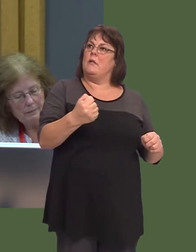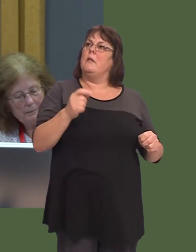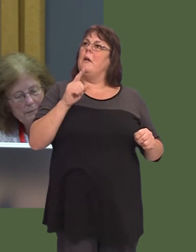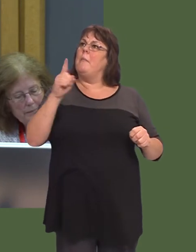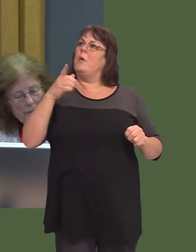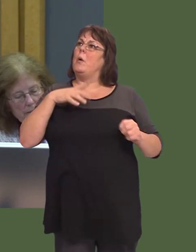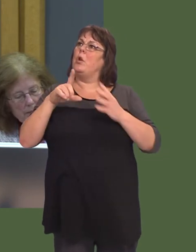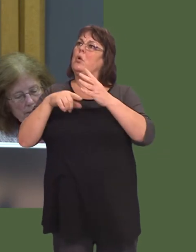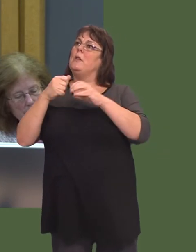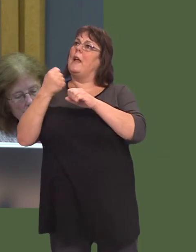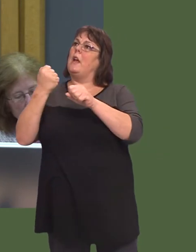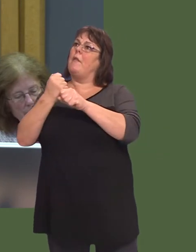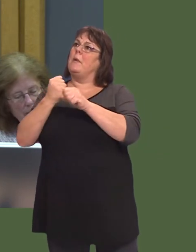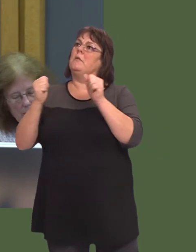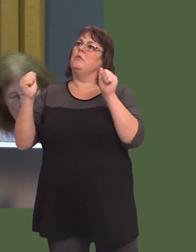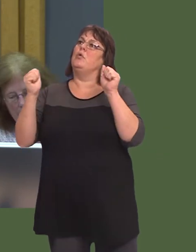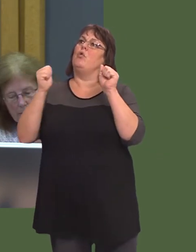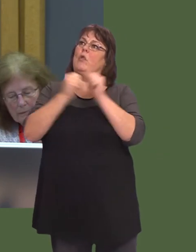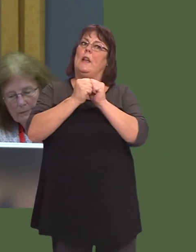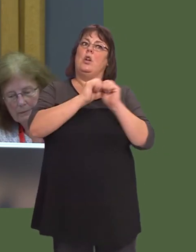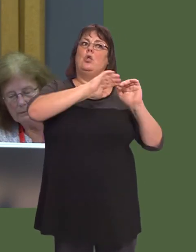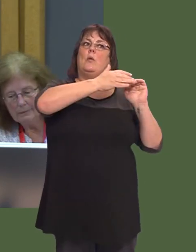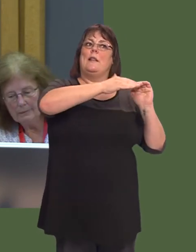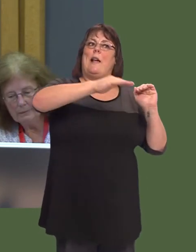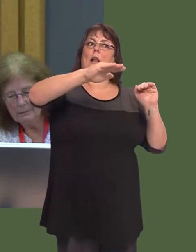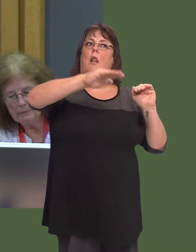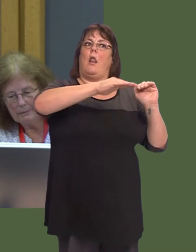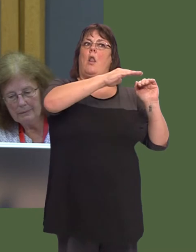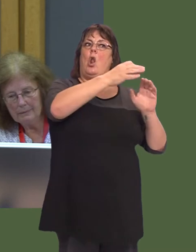the UK Government to give the go-ahead on the tidal lagoon in Swansea, because that